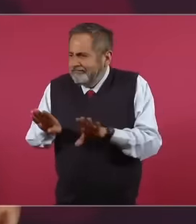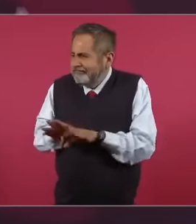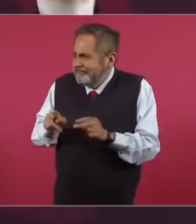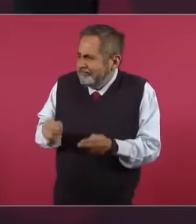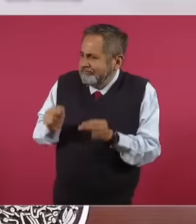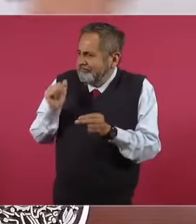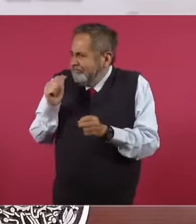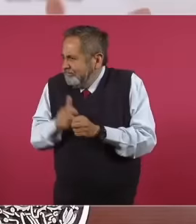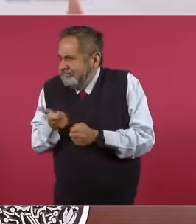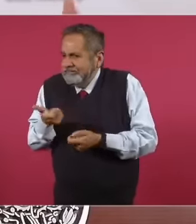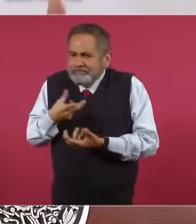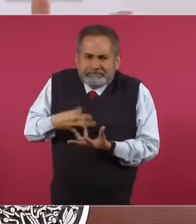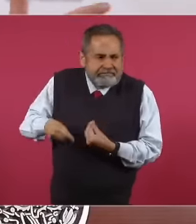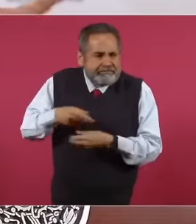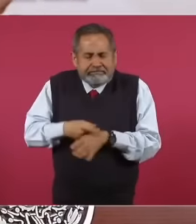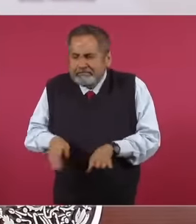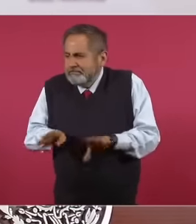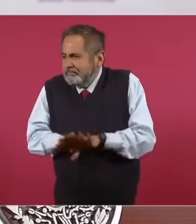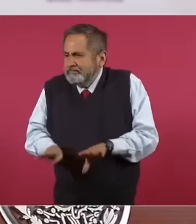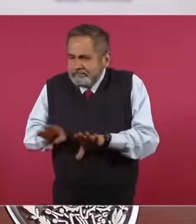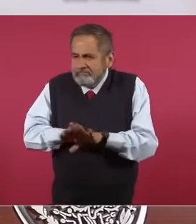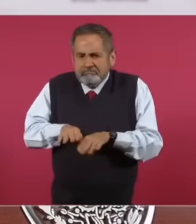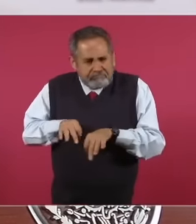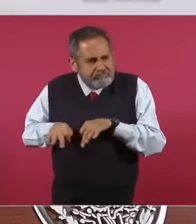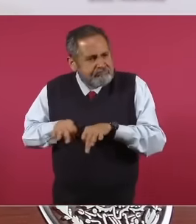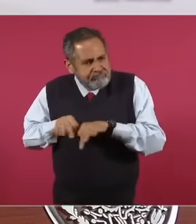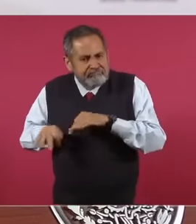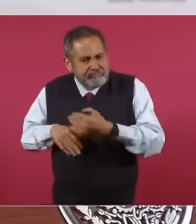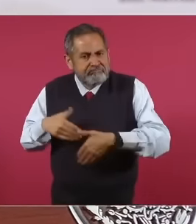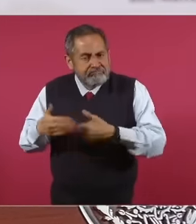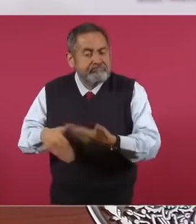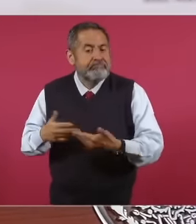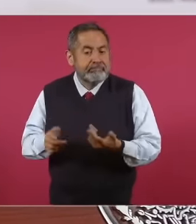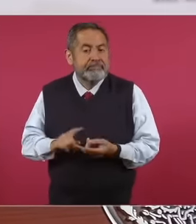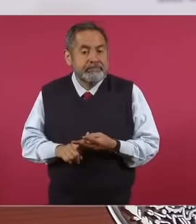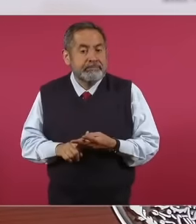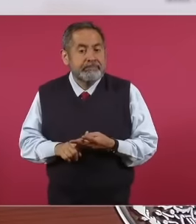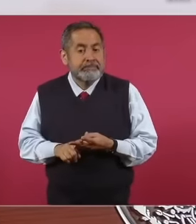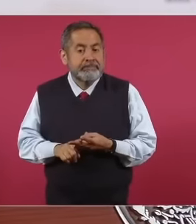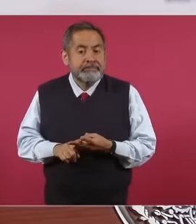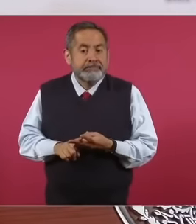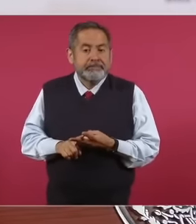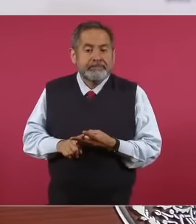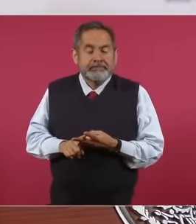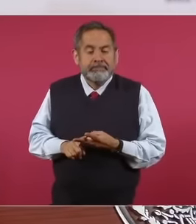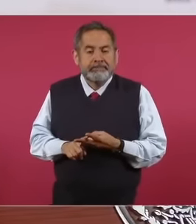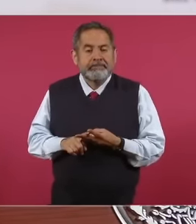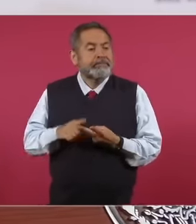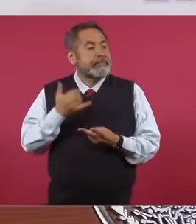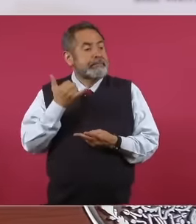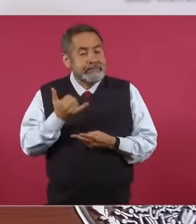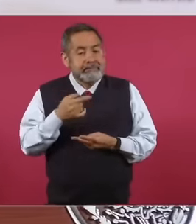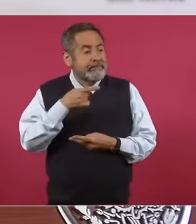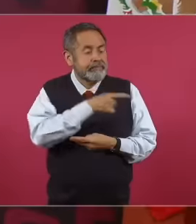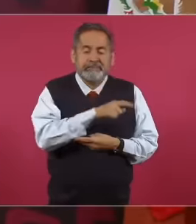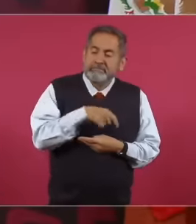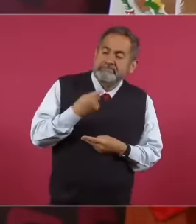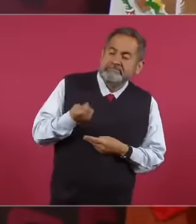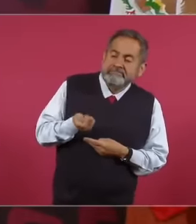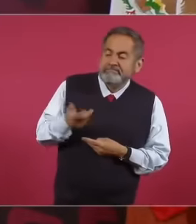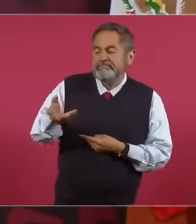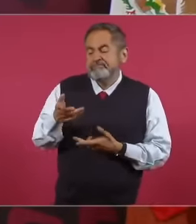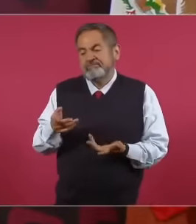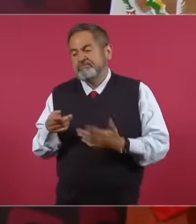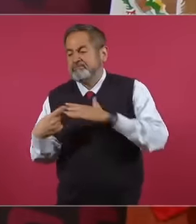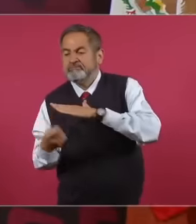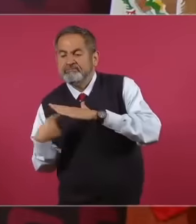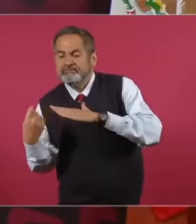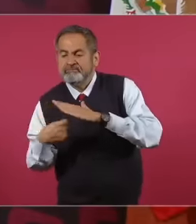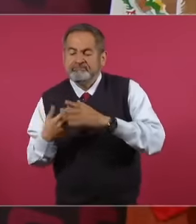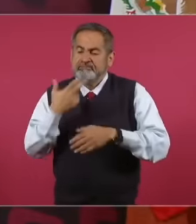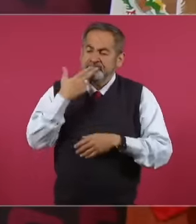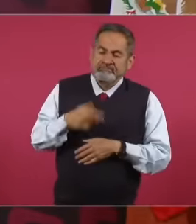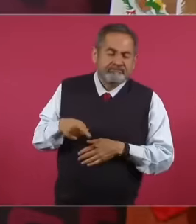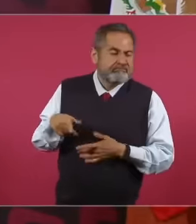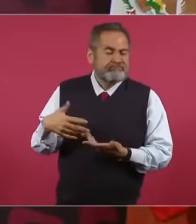still had the stigma that they were ambulant, that they belonged